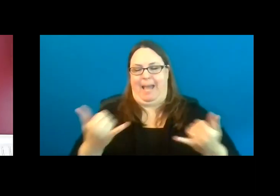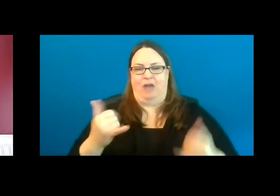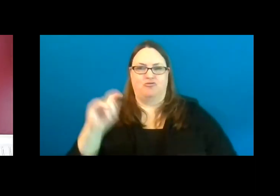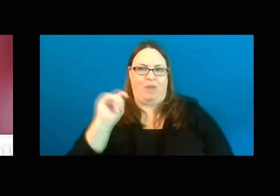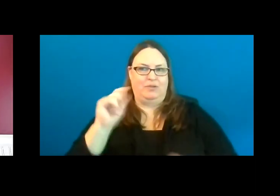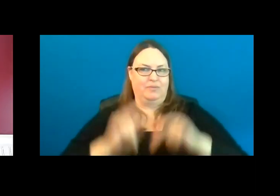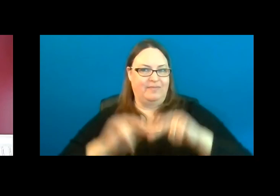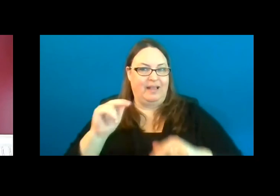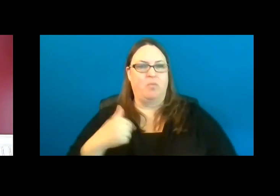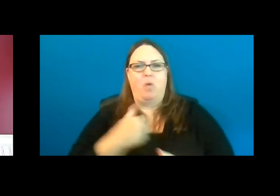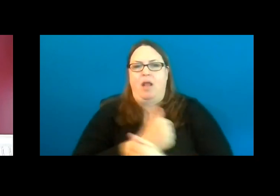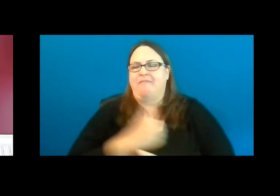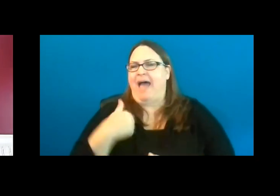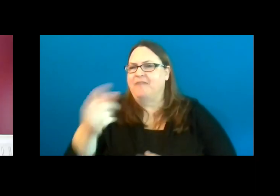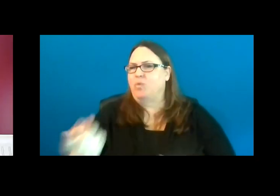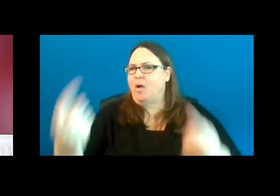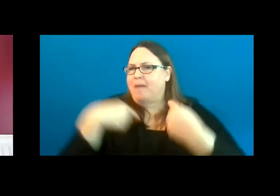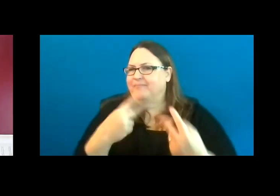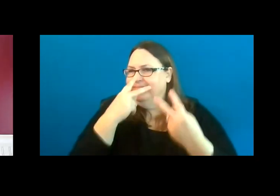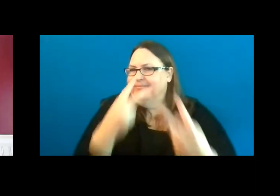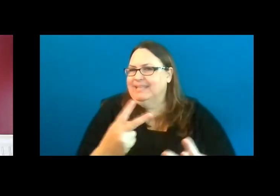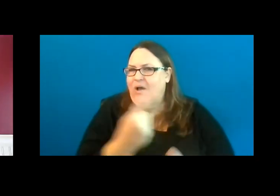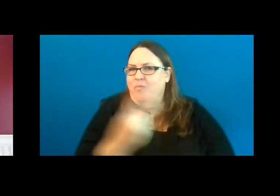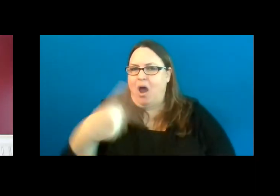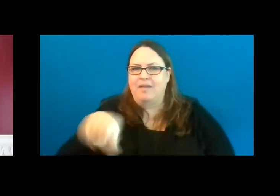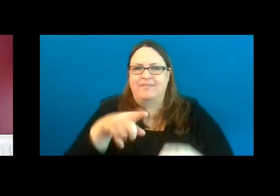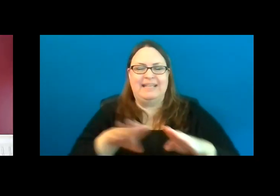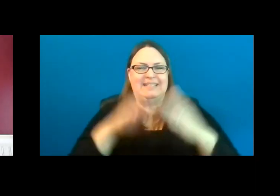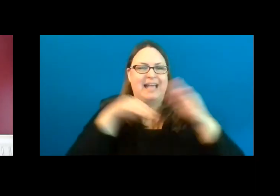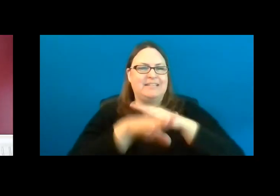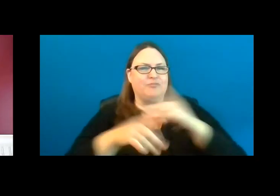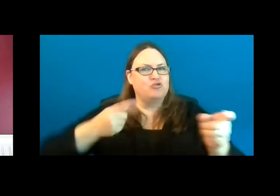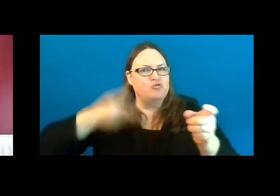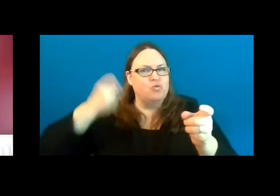We'd love to have you come visit one of these accessible shooting ranges across the state.